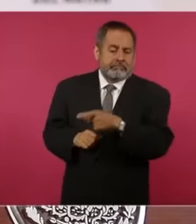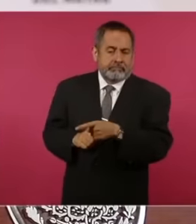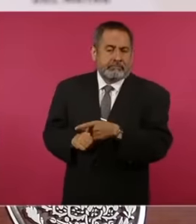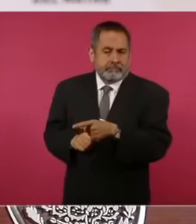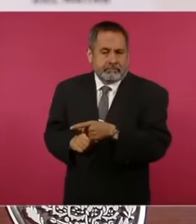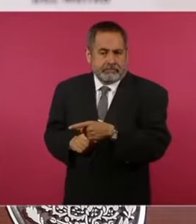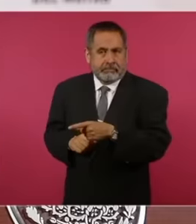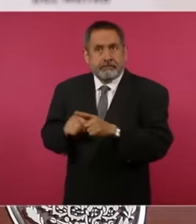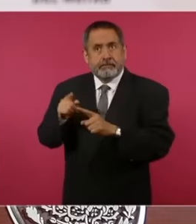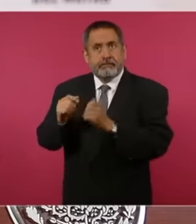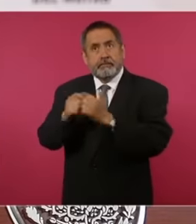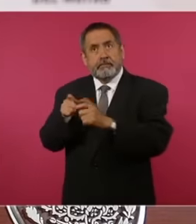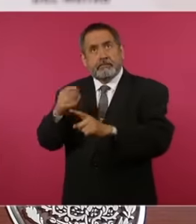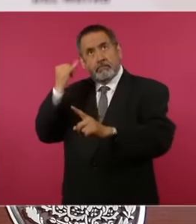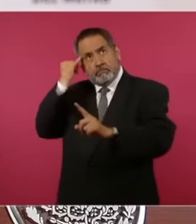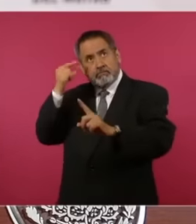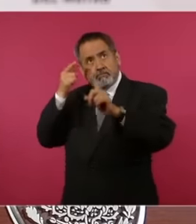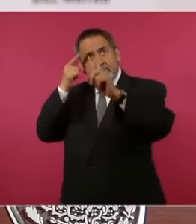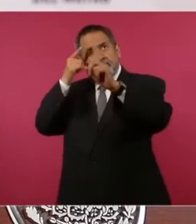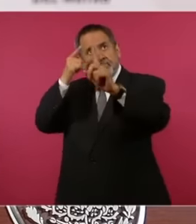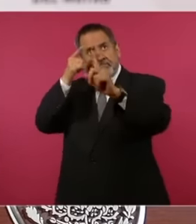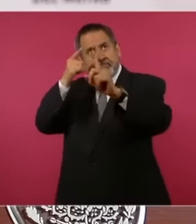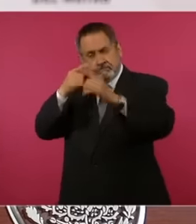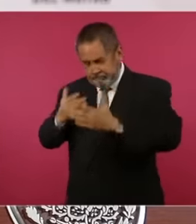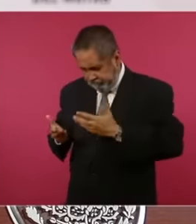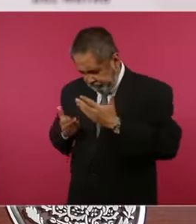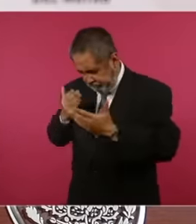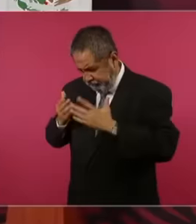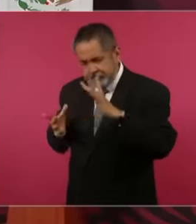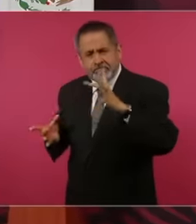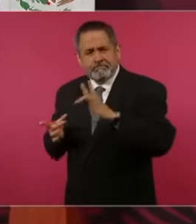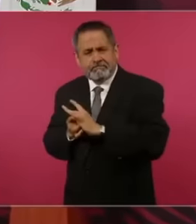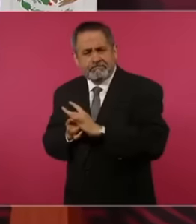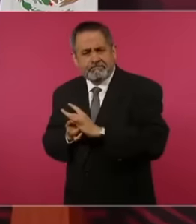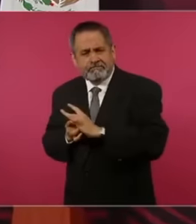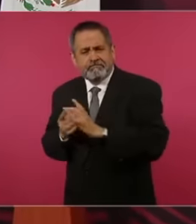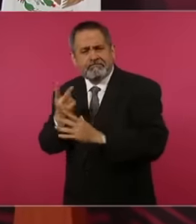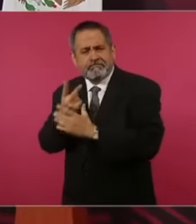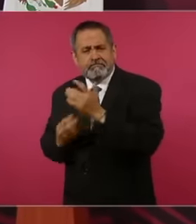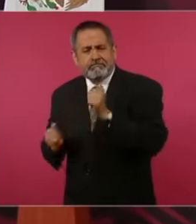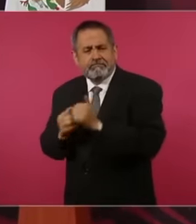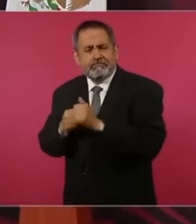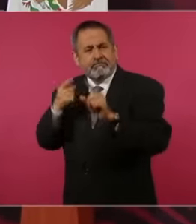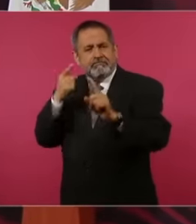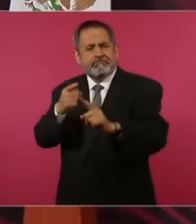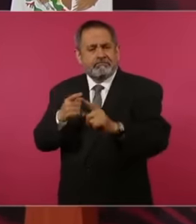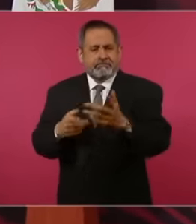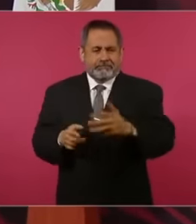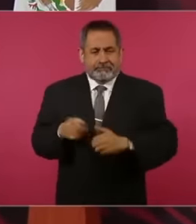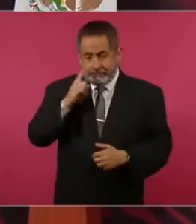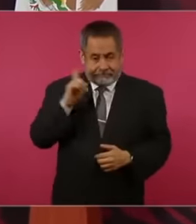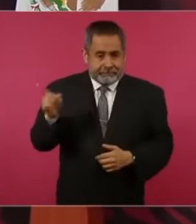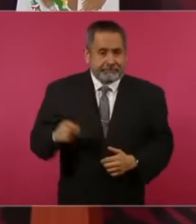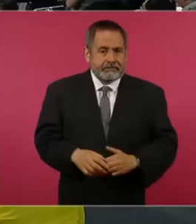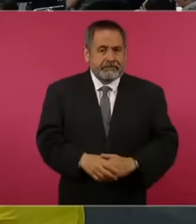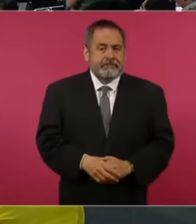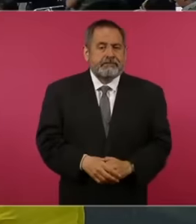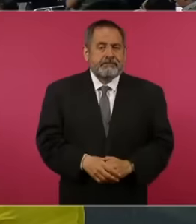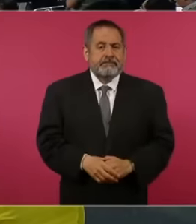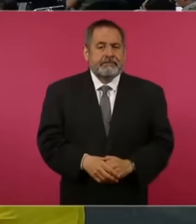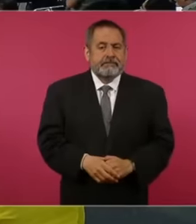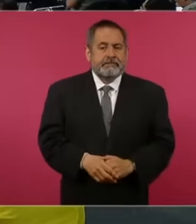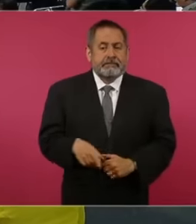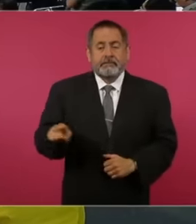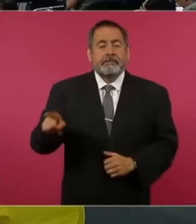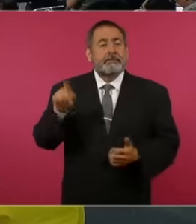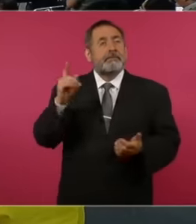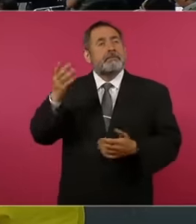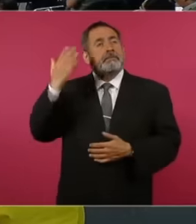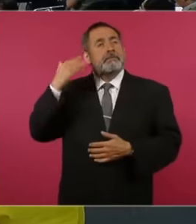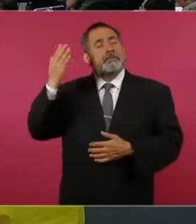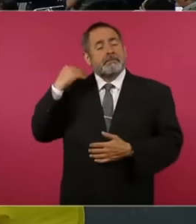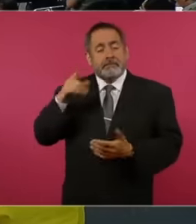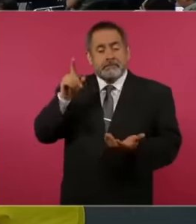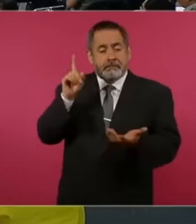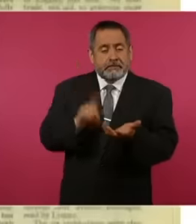ideals because this is from El 91 How old